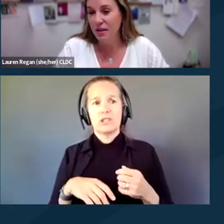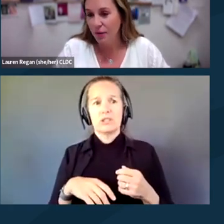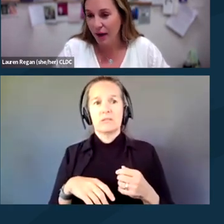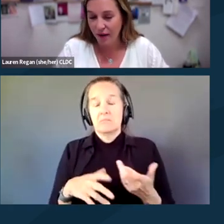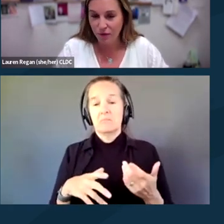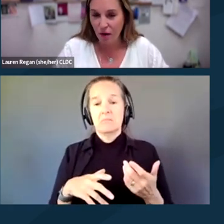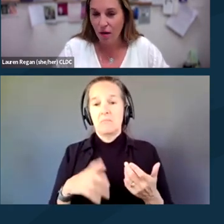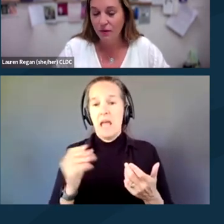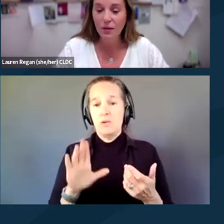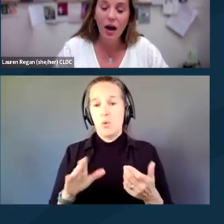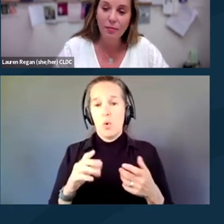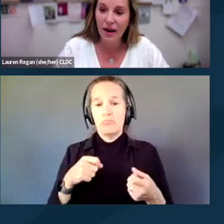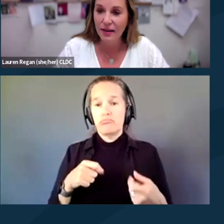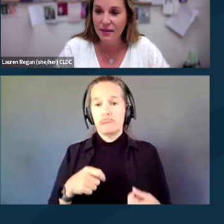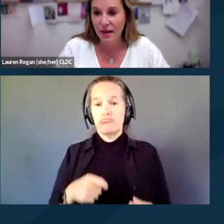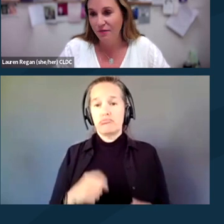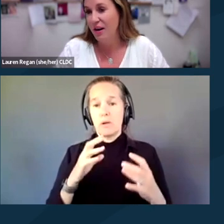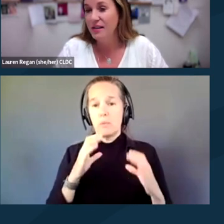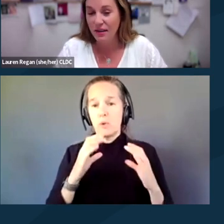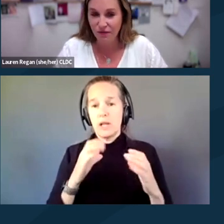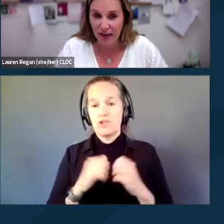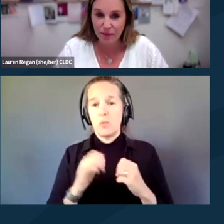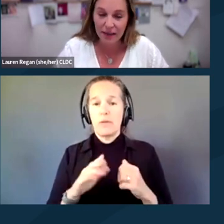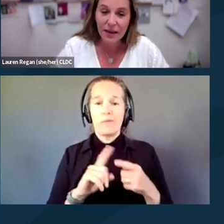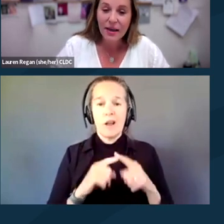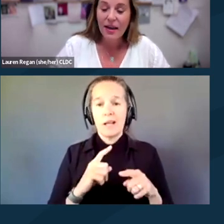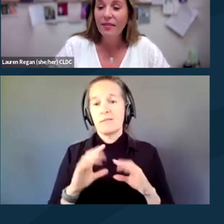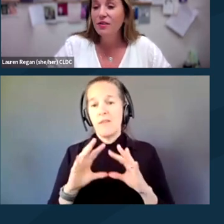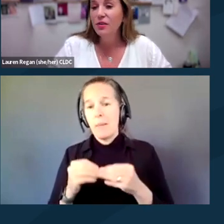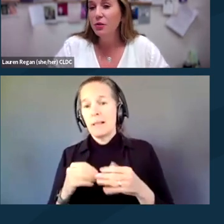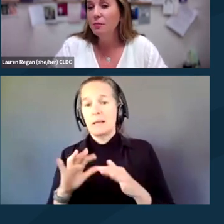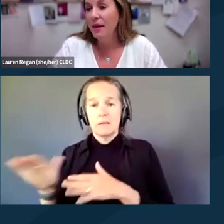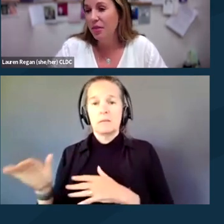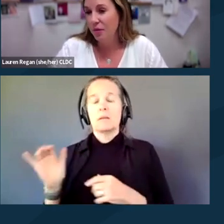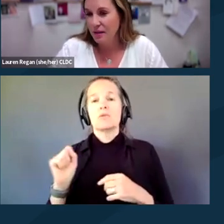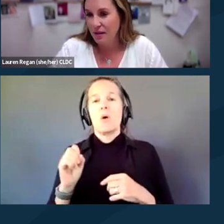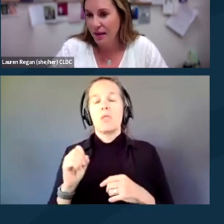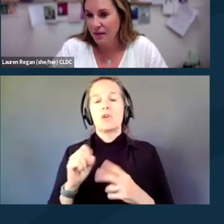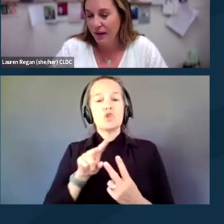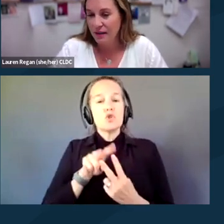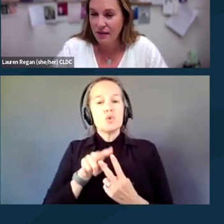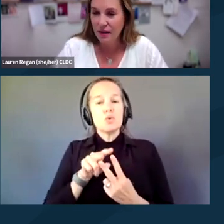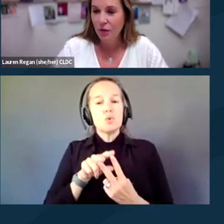that you have with all of your comrades, friends and family. And there's two main threats to that device.